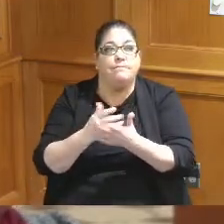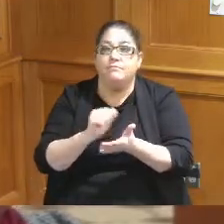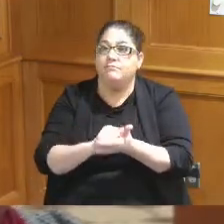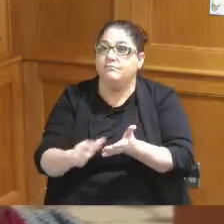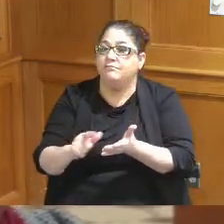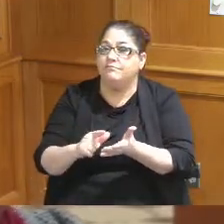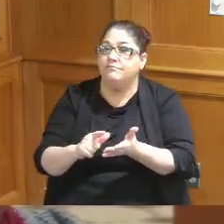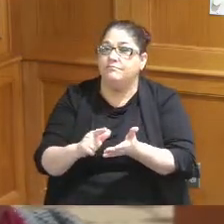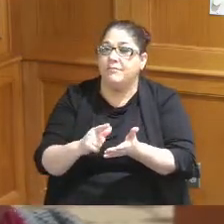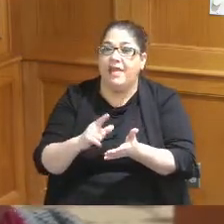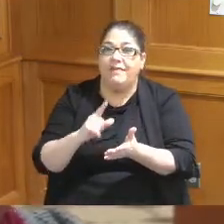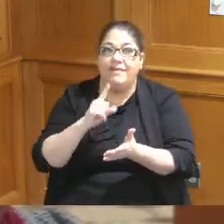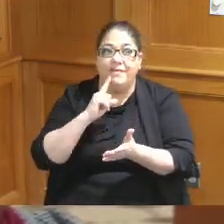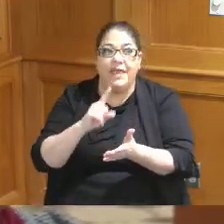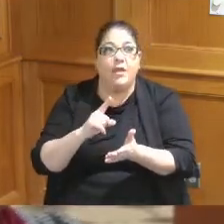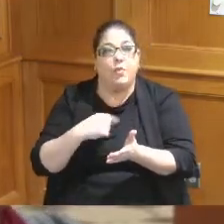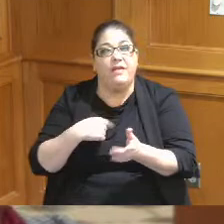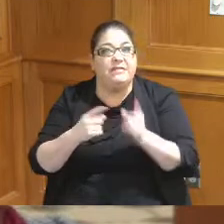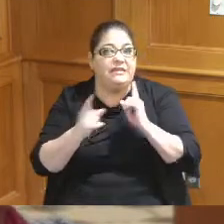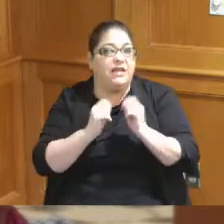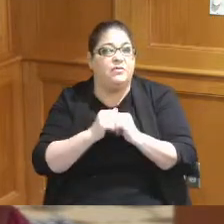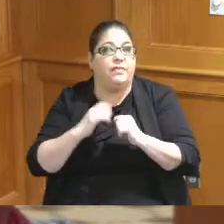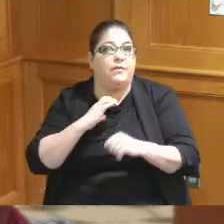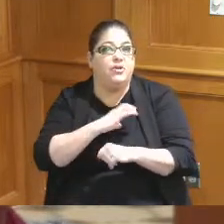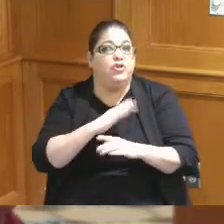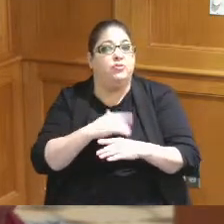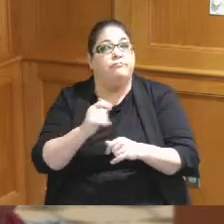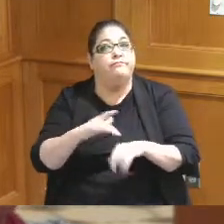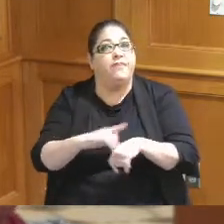we've had discussions before with the Commissioner so I'm available for questions or comments